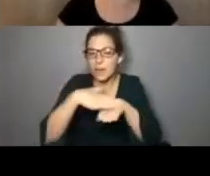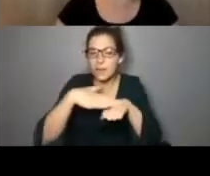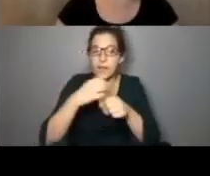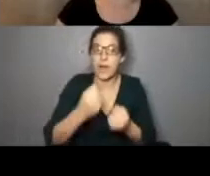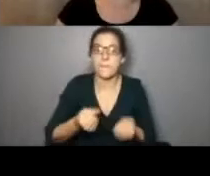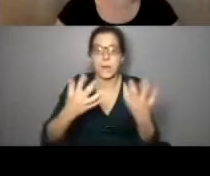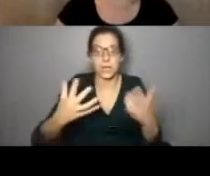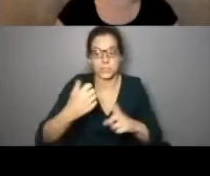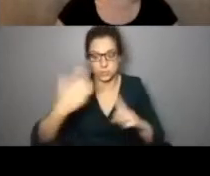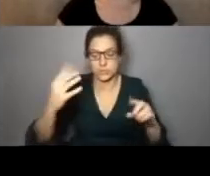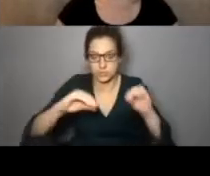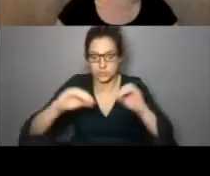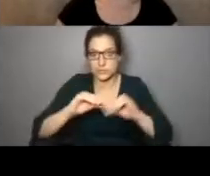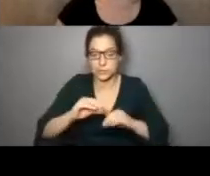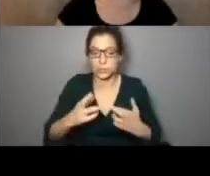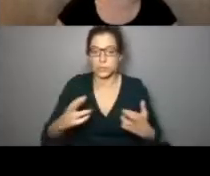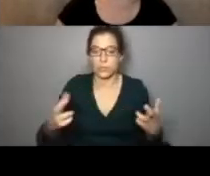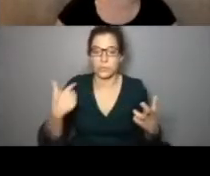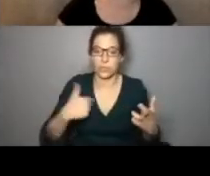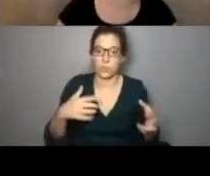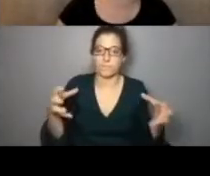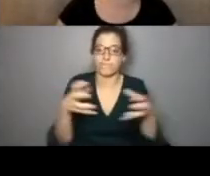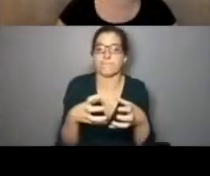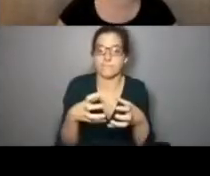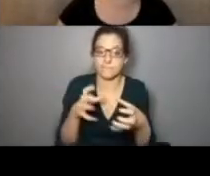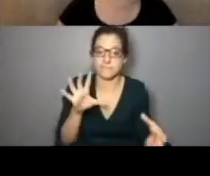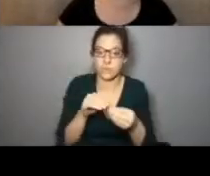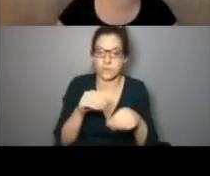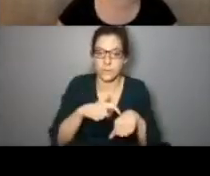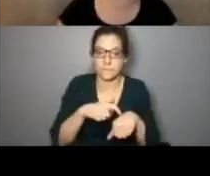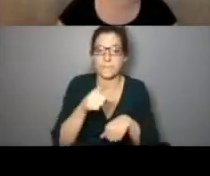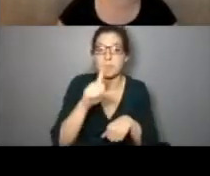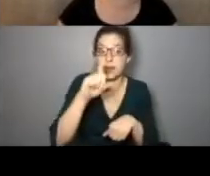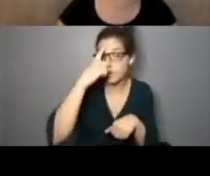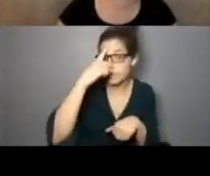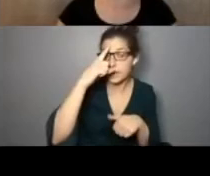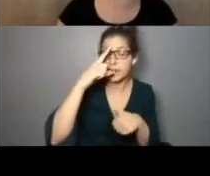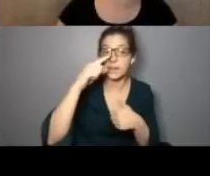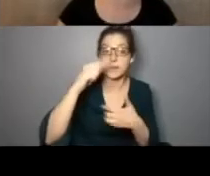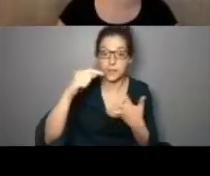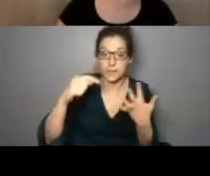scope of all of the resources that we have compiled over time. Government resources and things like